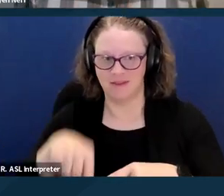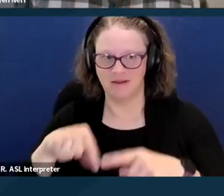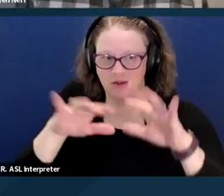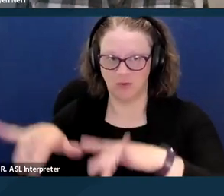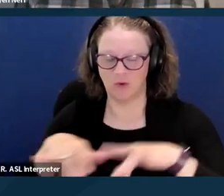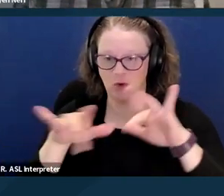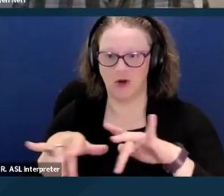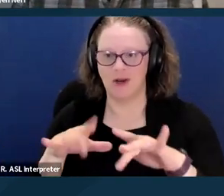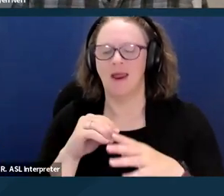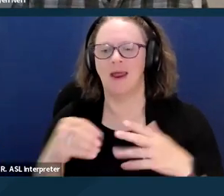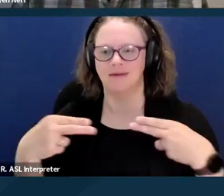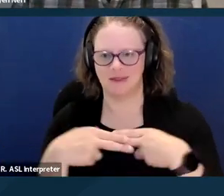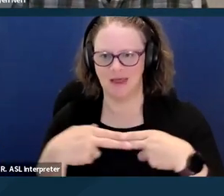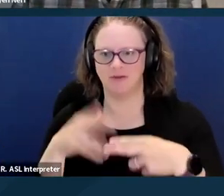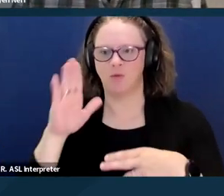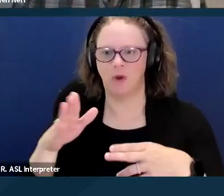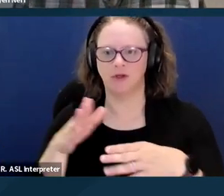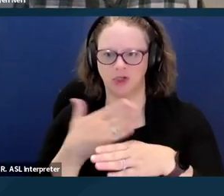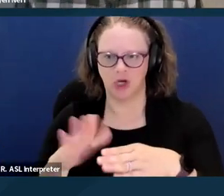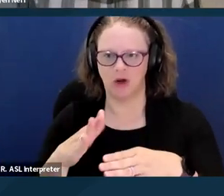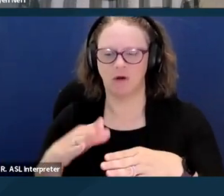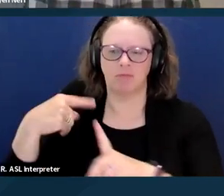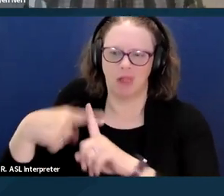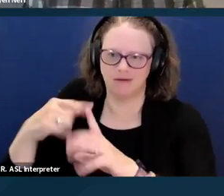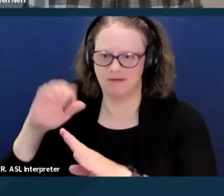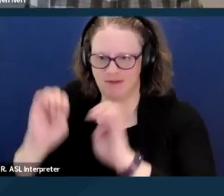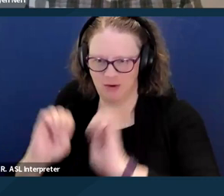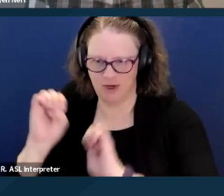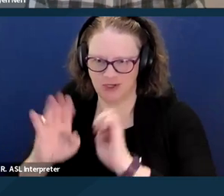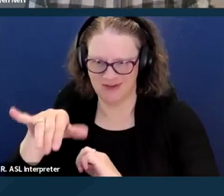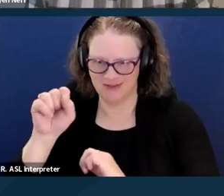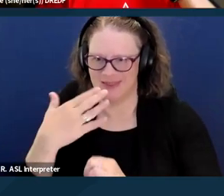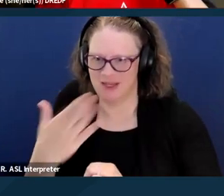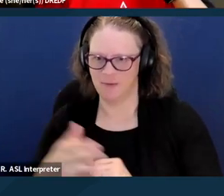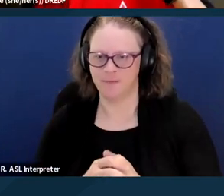And the slides will also be shared along with the evaluation, thank you. Thanks, Erin.